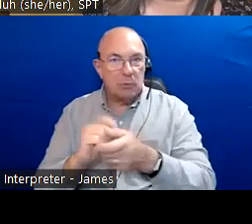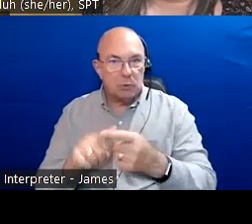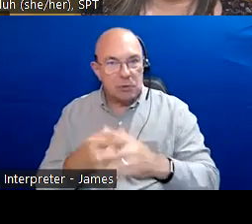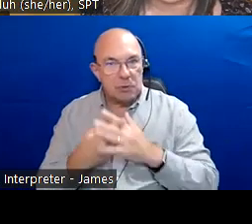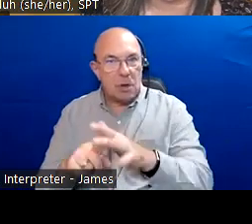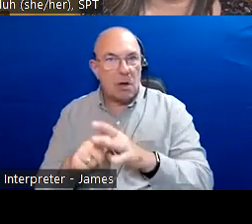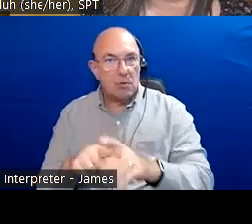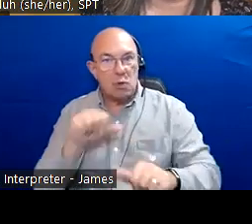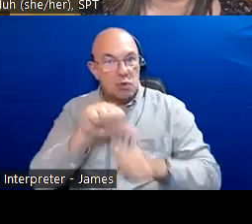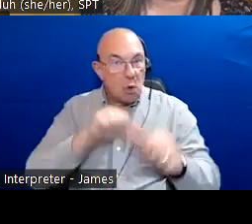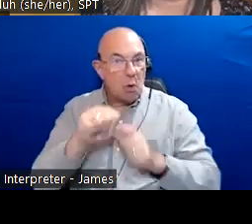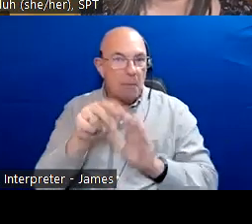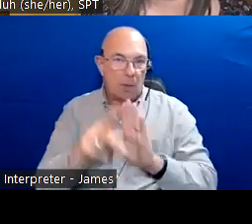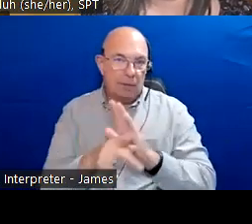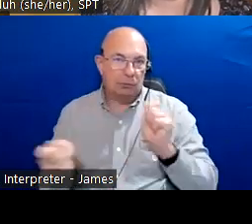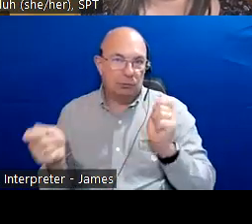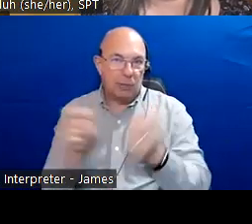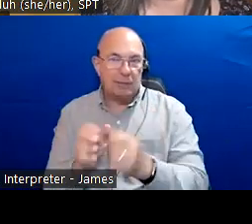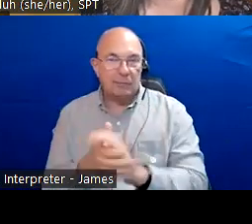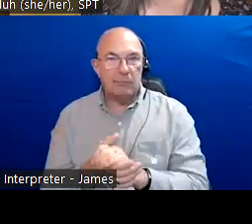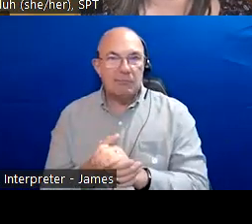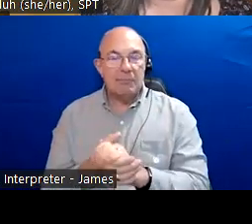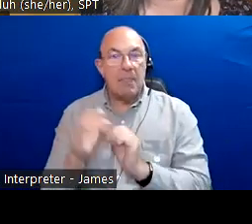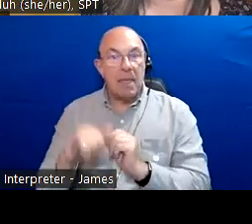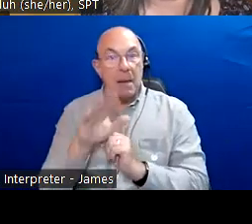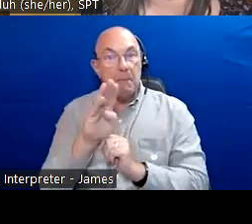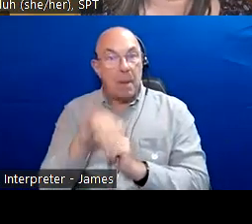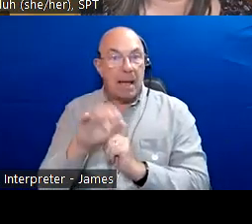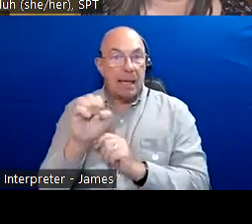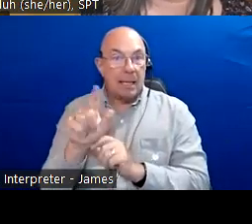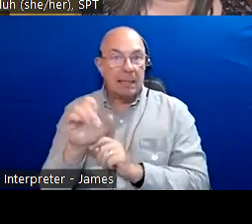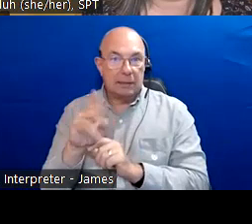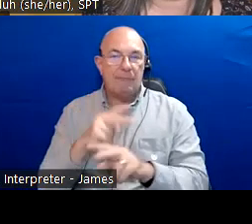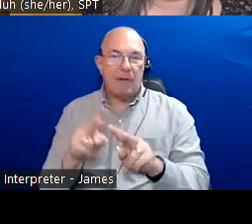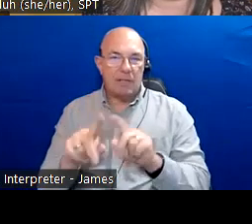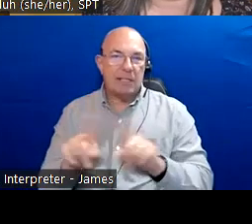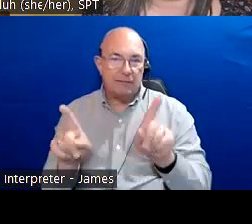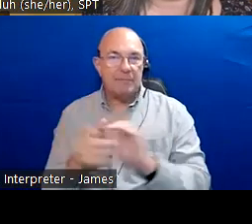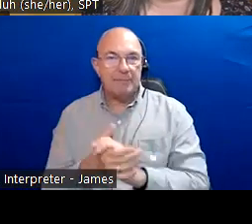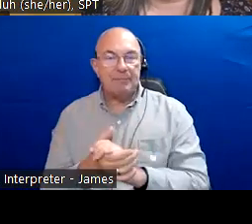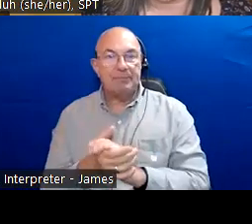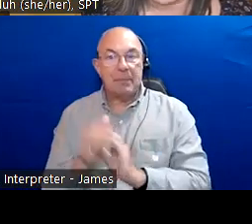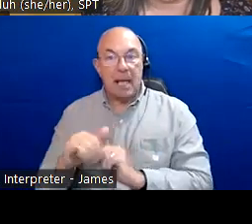participants during the recording. Those who require close captioning you can press the show CC at the bottom of your screen